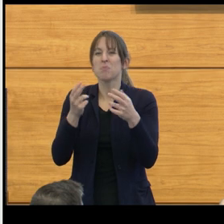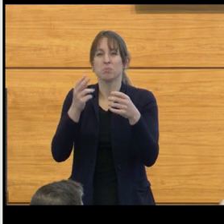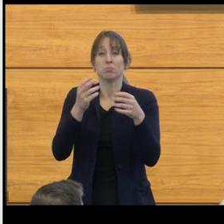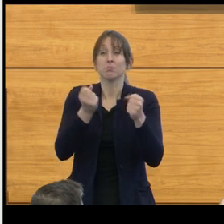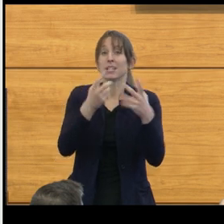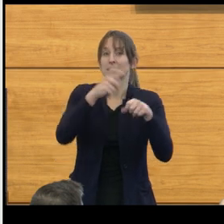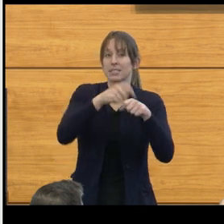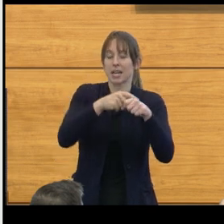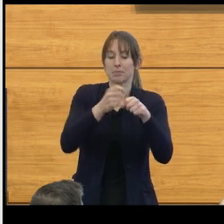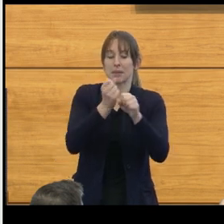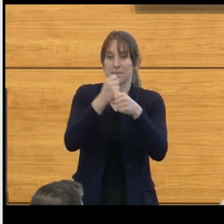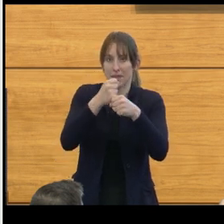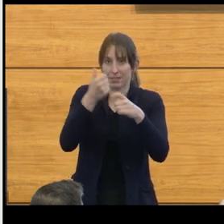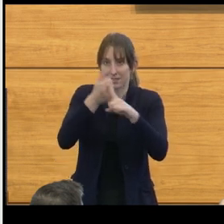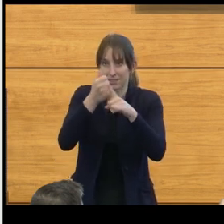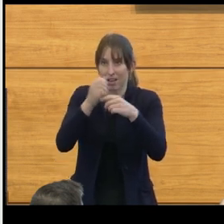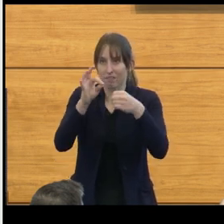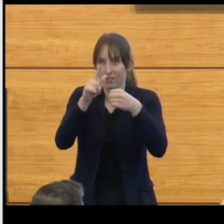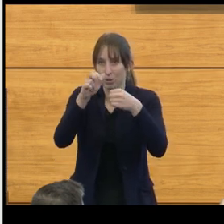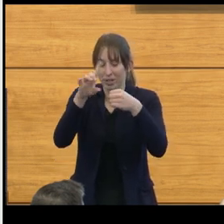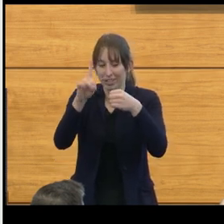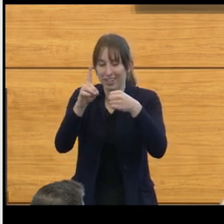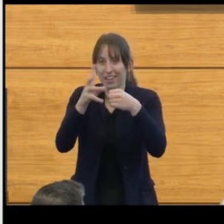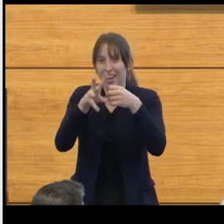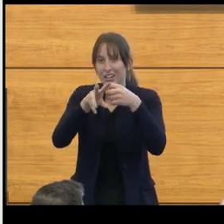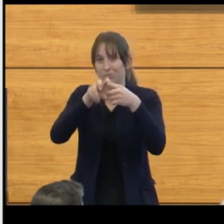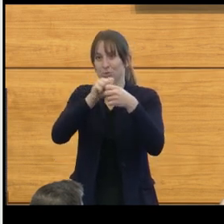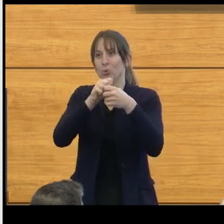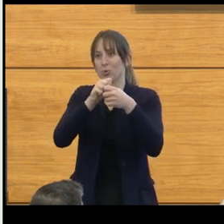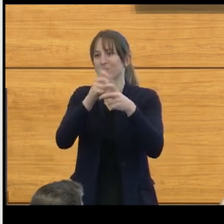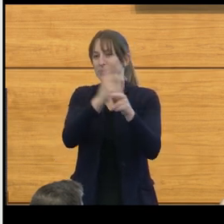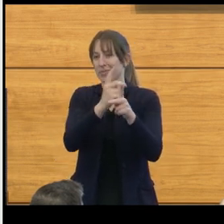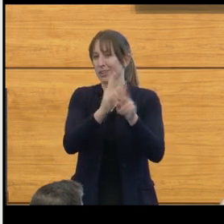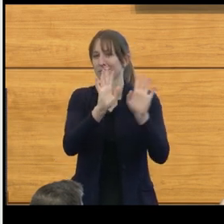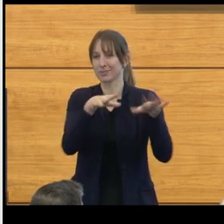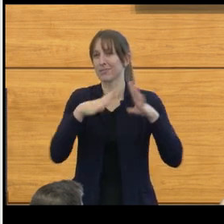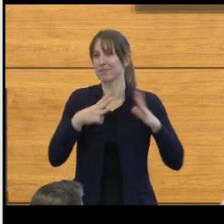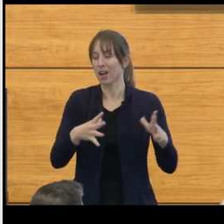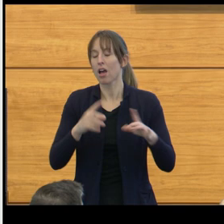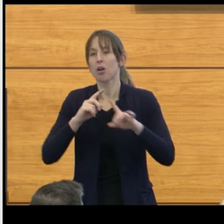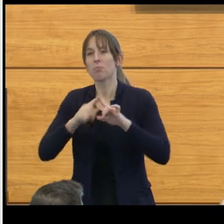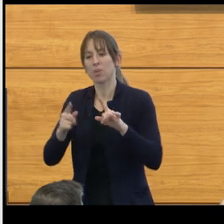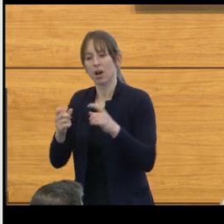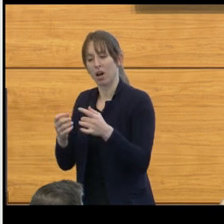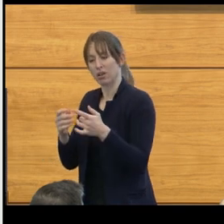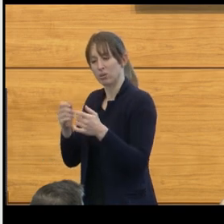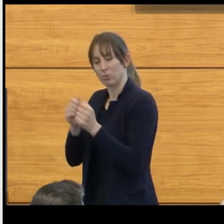In children with hydrocephalus, they make the CSF, but they don't have a way for it to either get absorbed